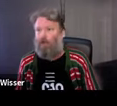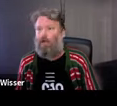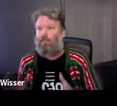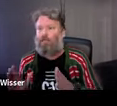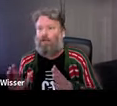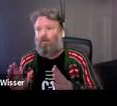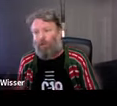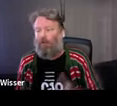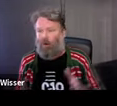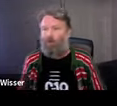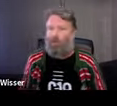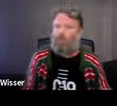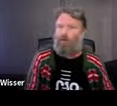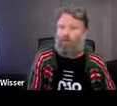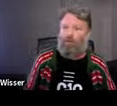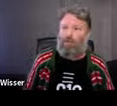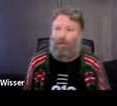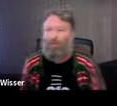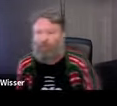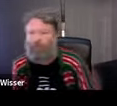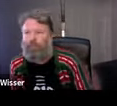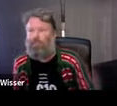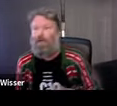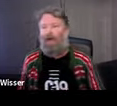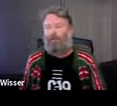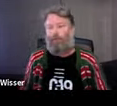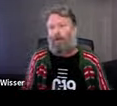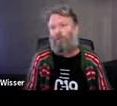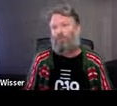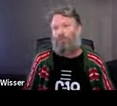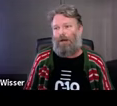time, things are more organised, you are slowly learning how to do this